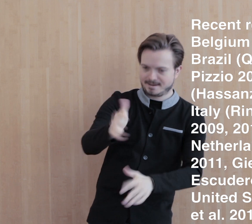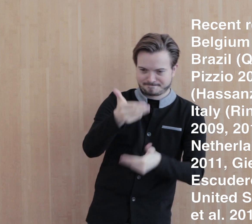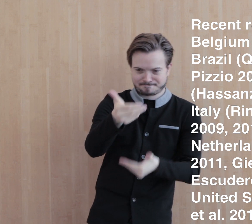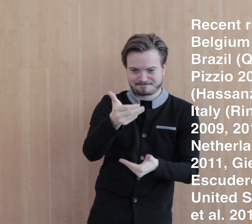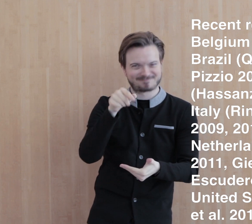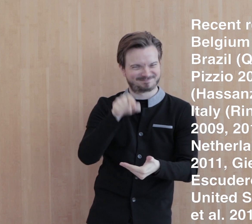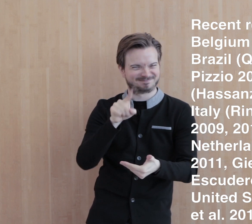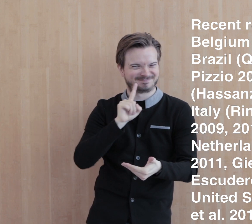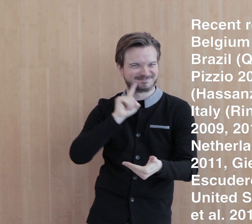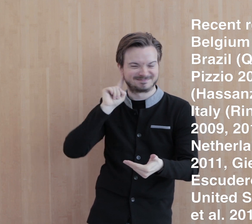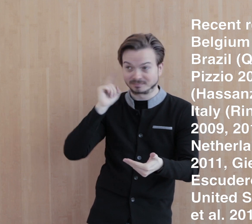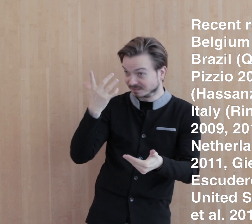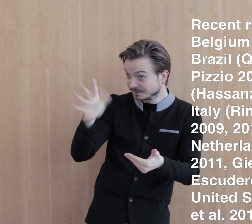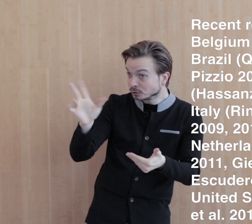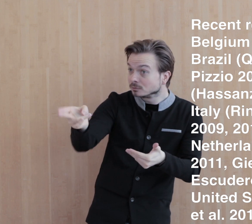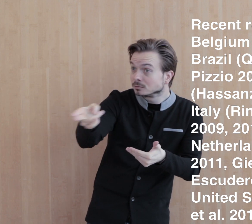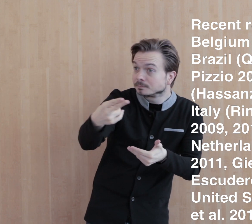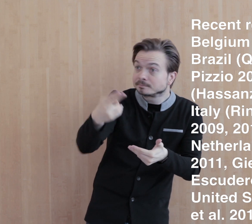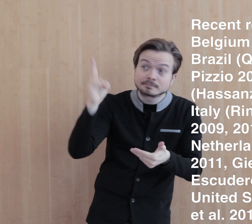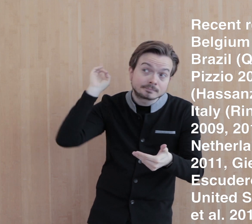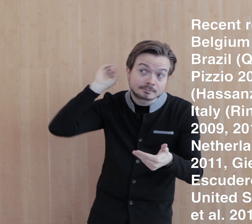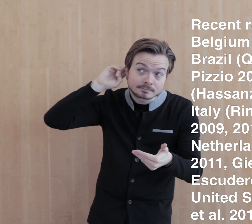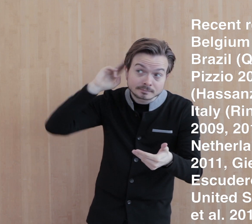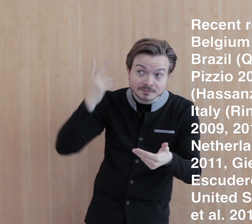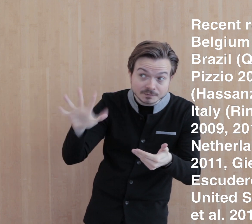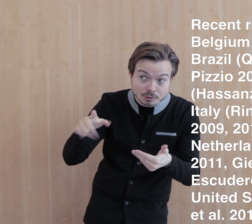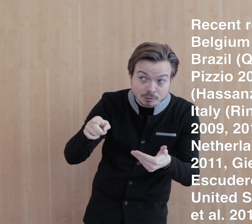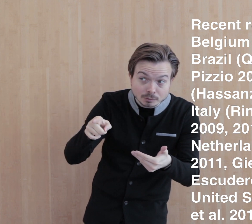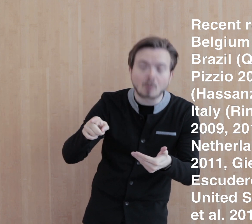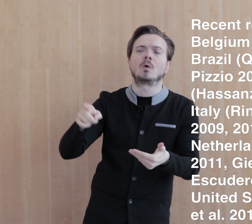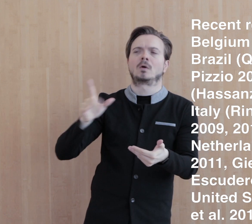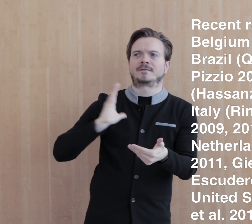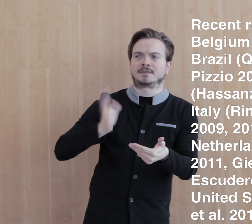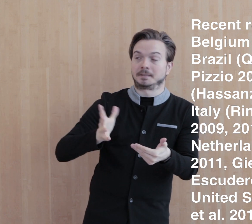who were implanted